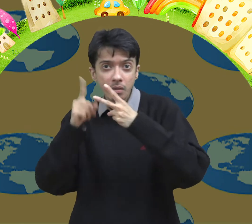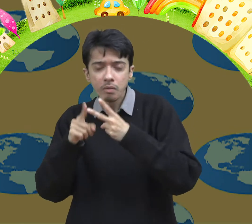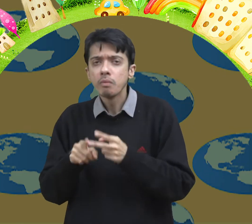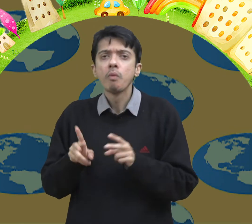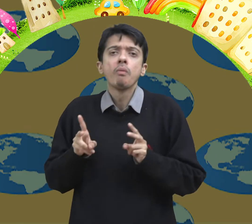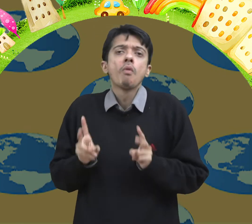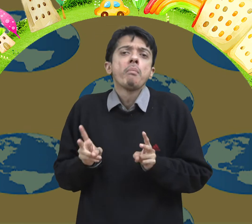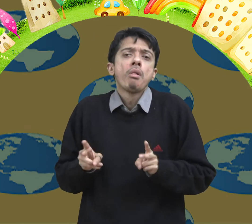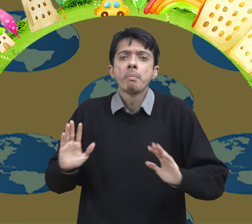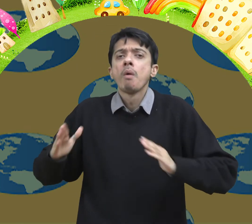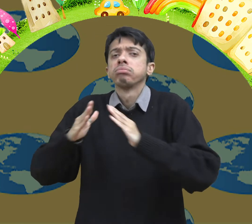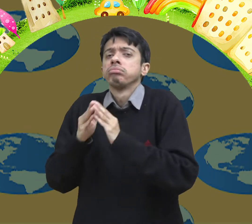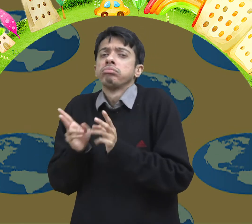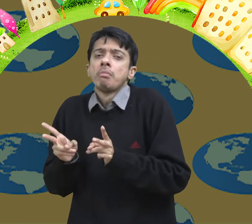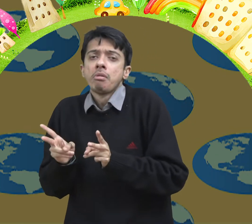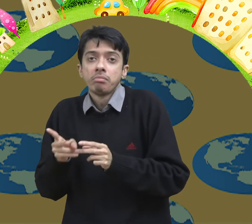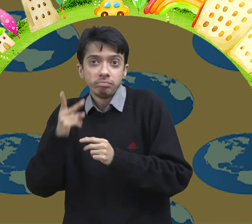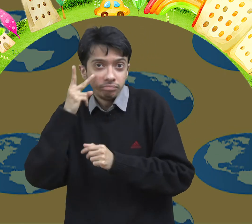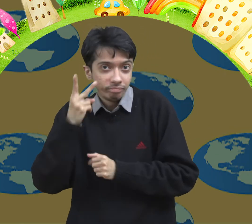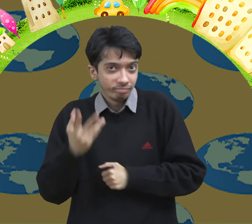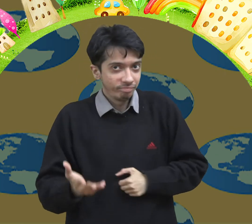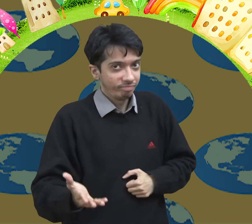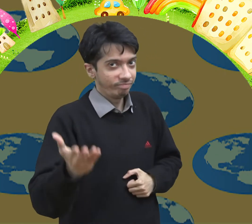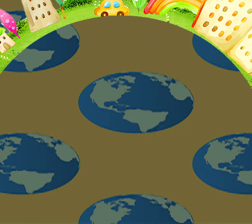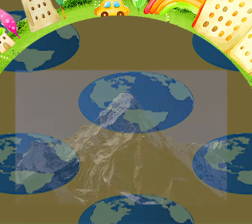and lower raised lands are called hills. Look at the picture.